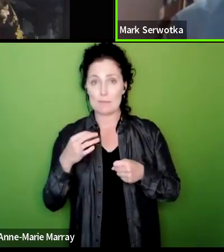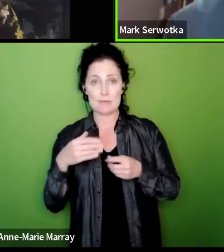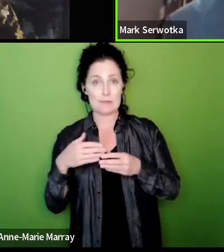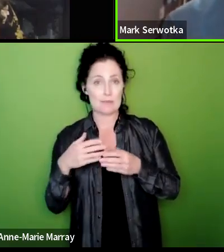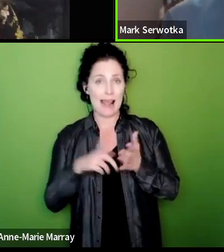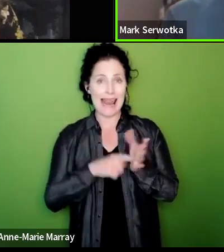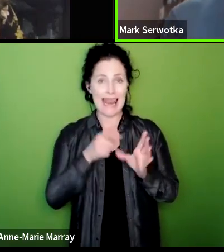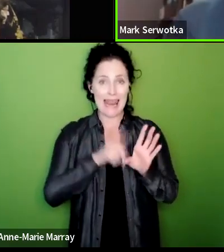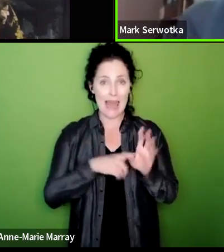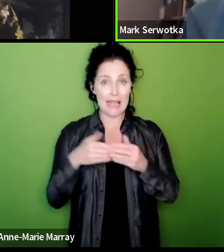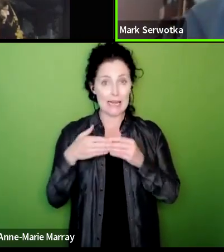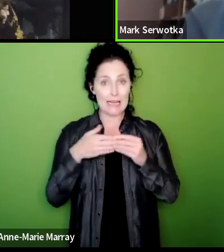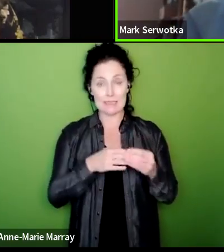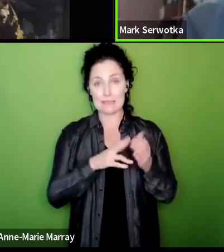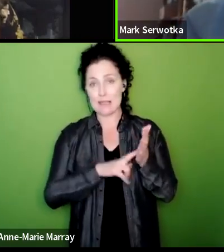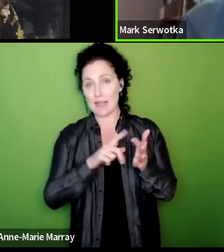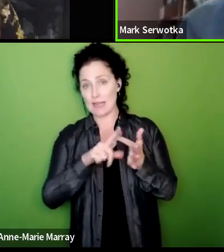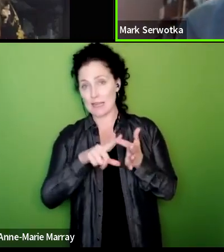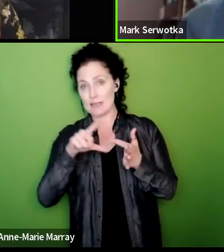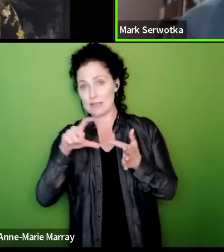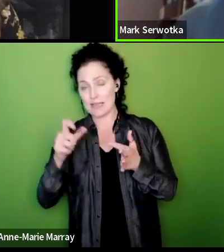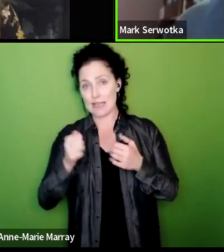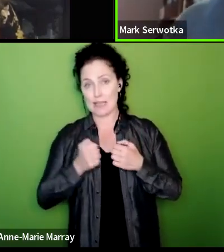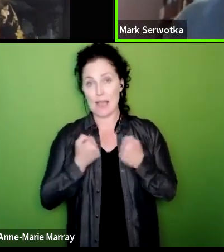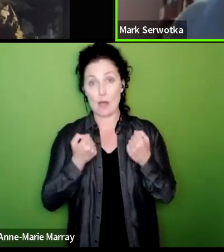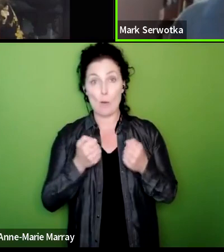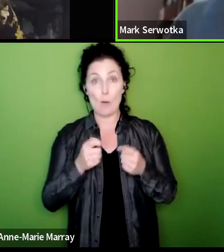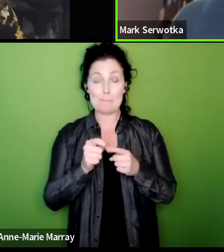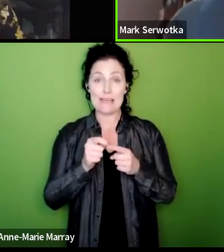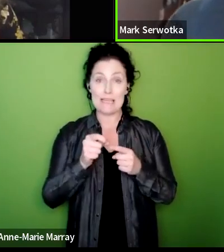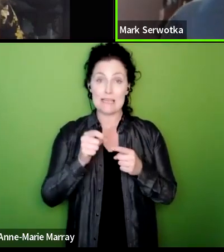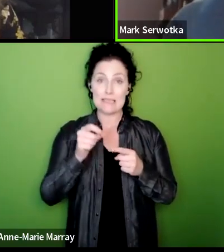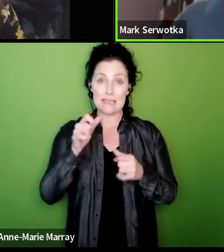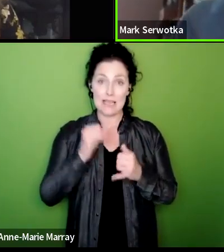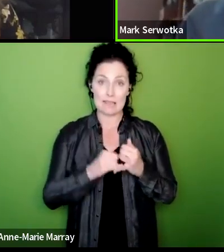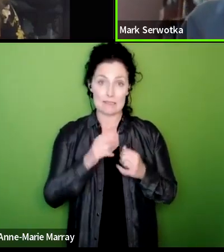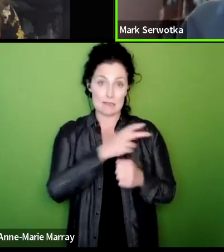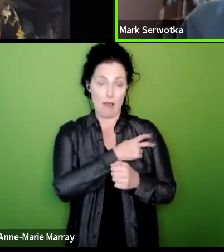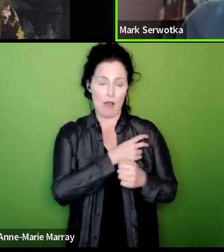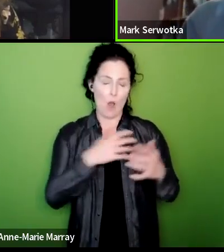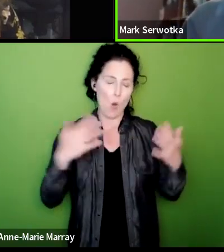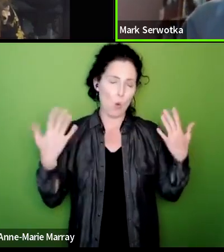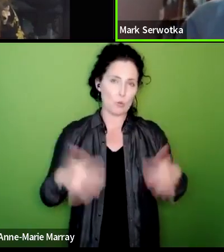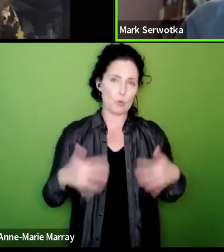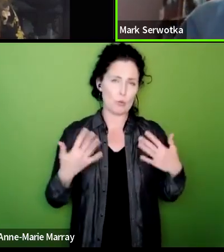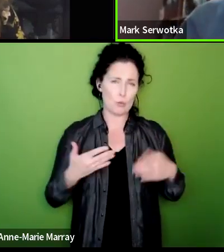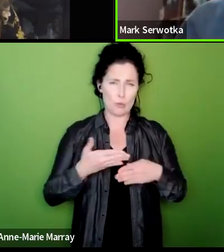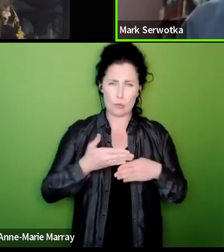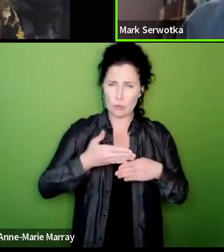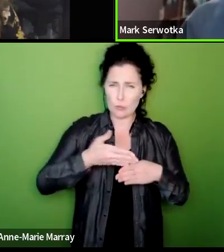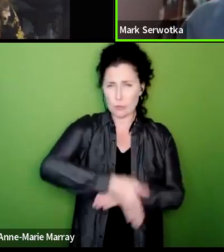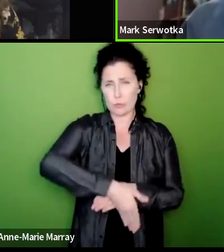the NEC and our PCS staff people have been really really working absolutely